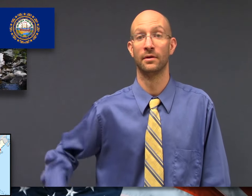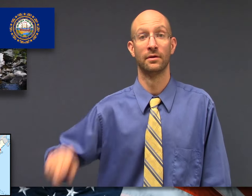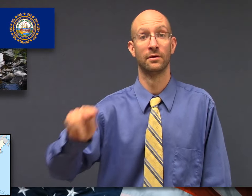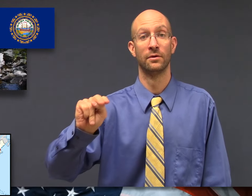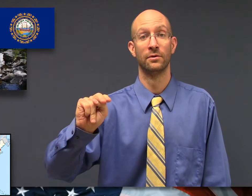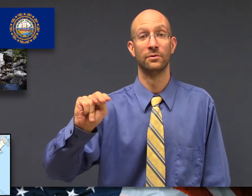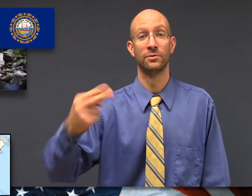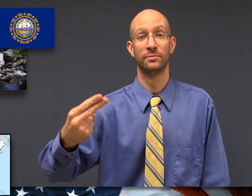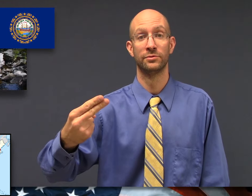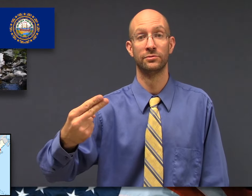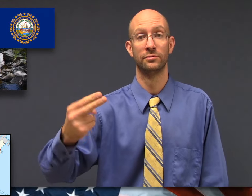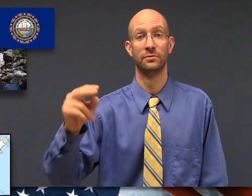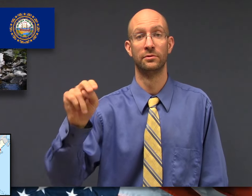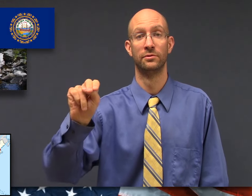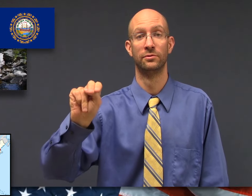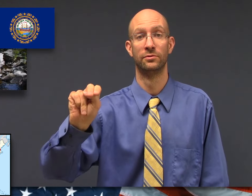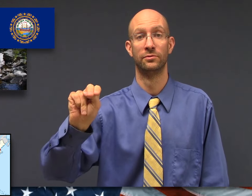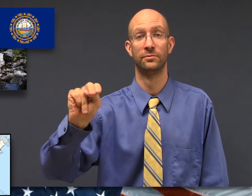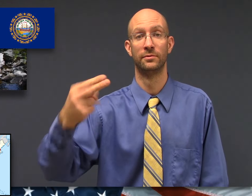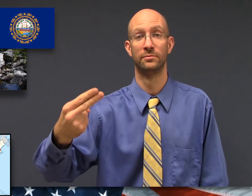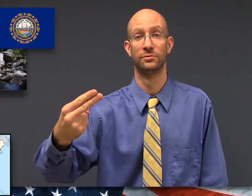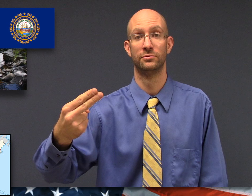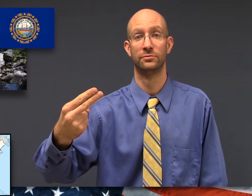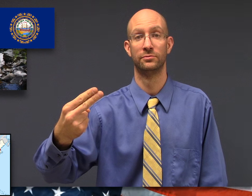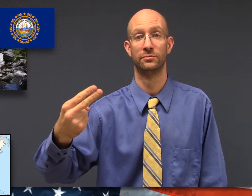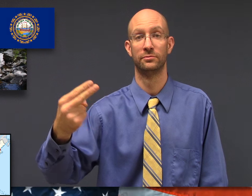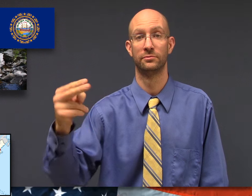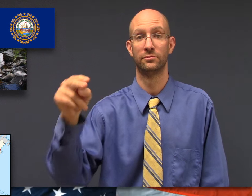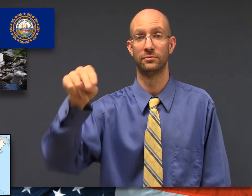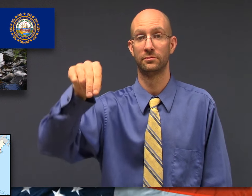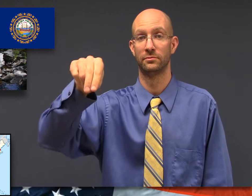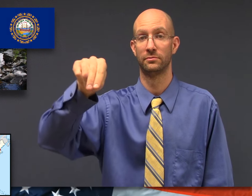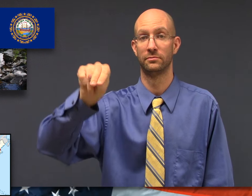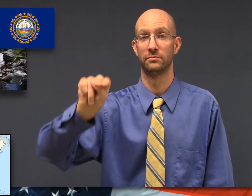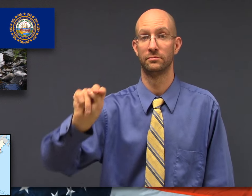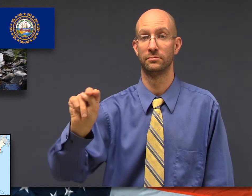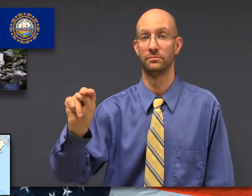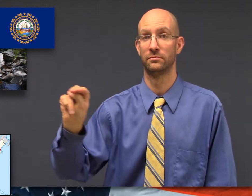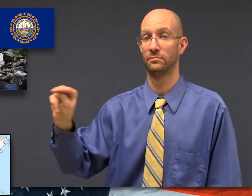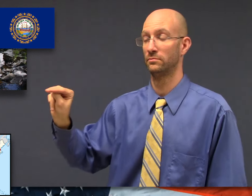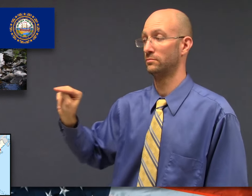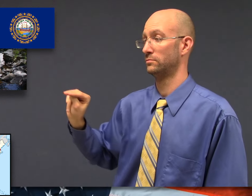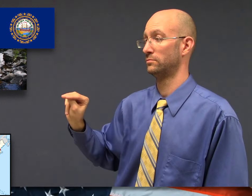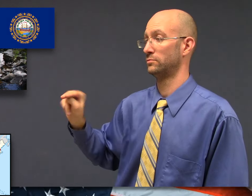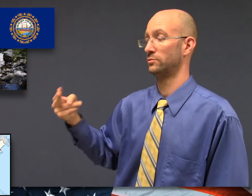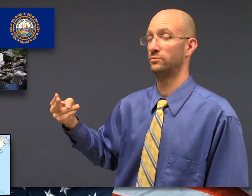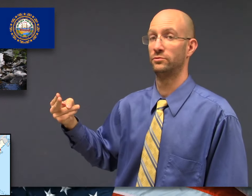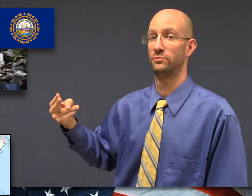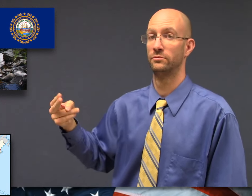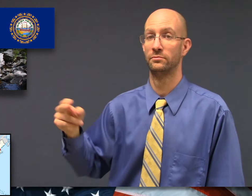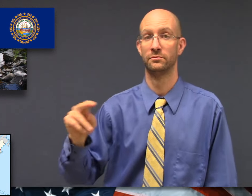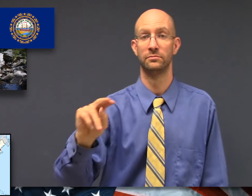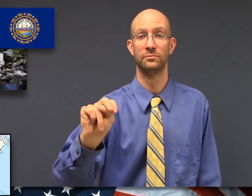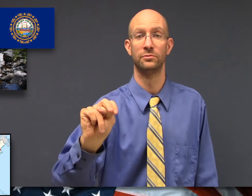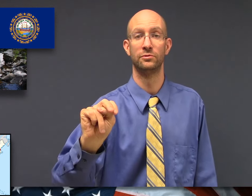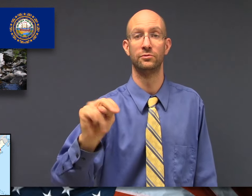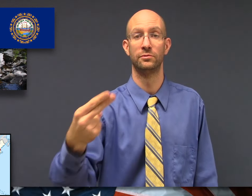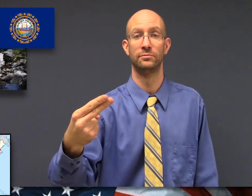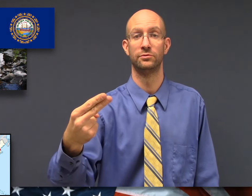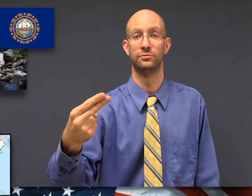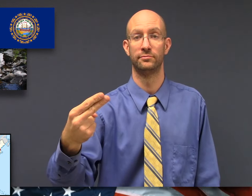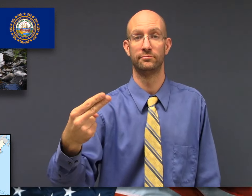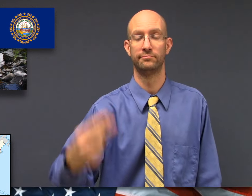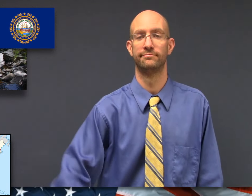fs-NH